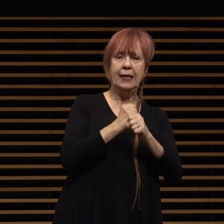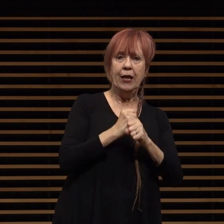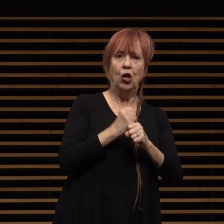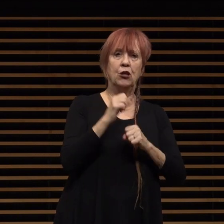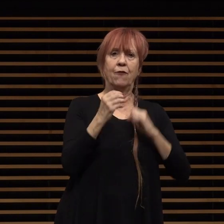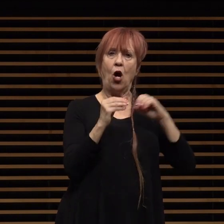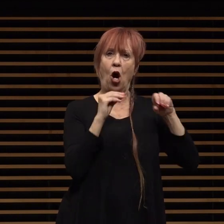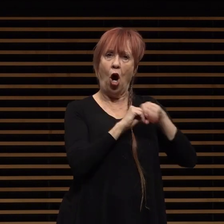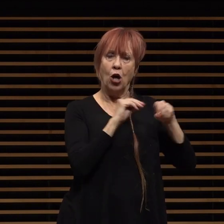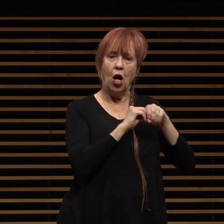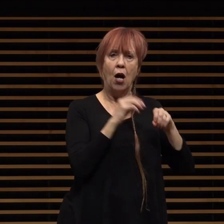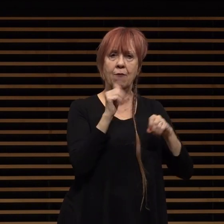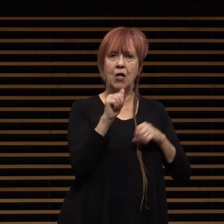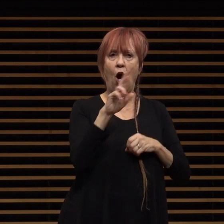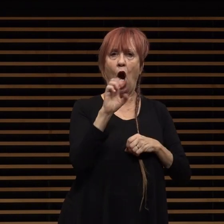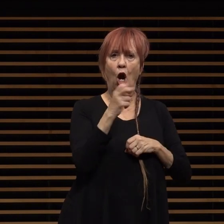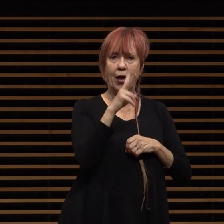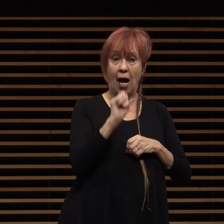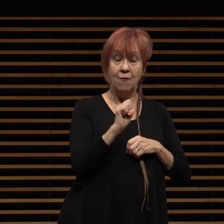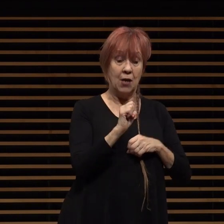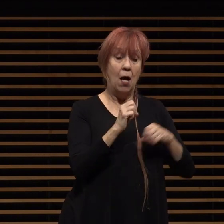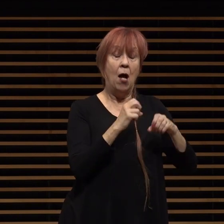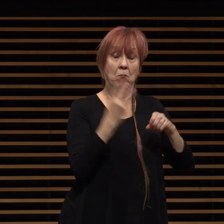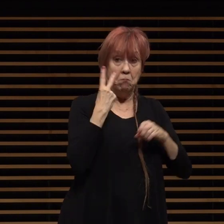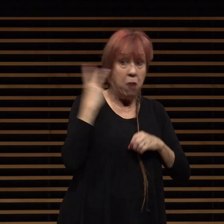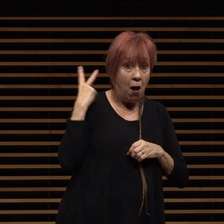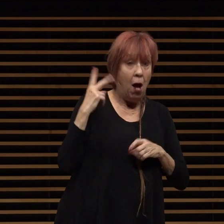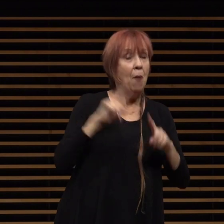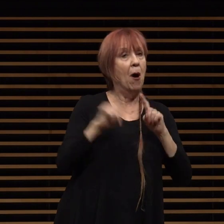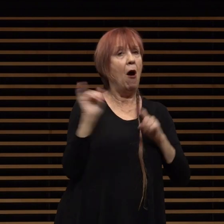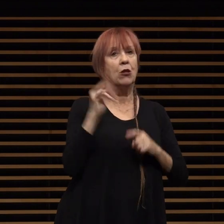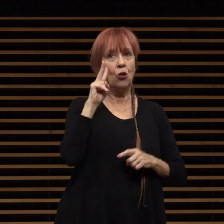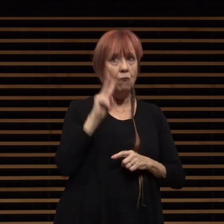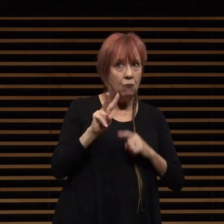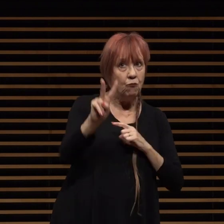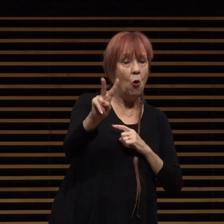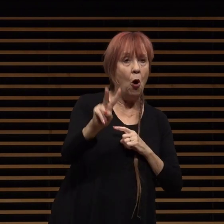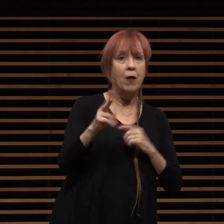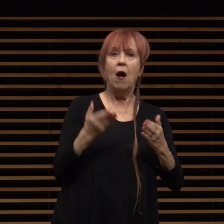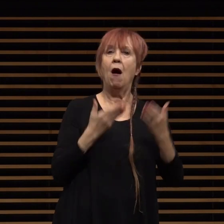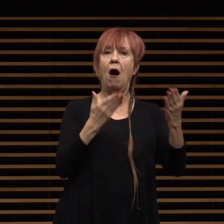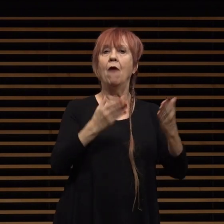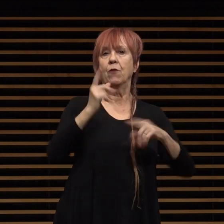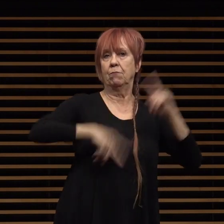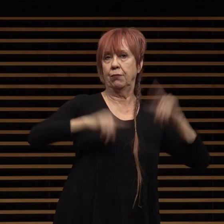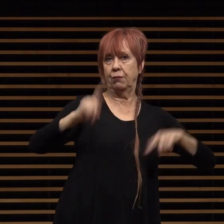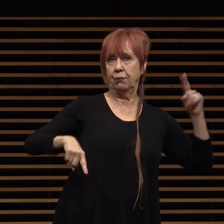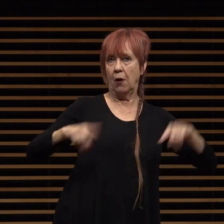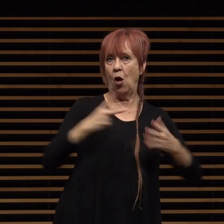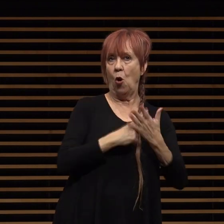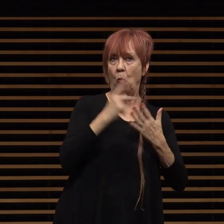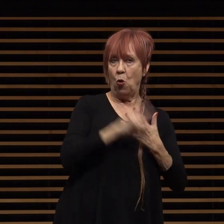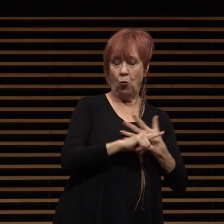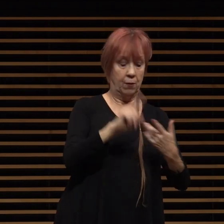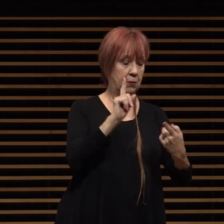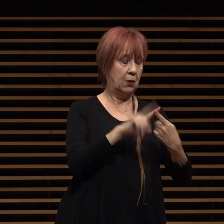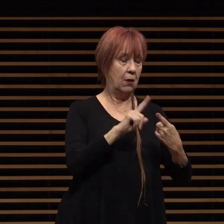also a contemporary forward-looking establishment offering a wide variety of